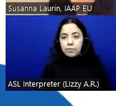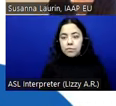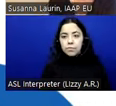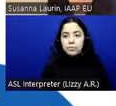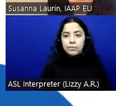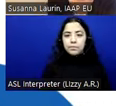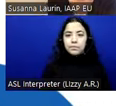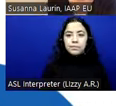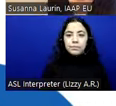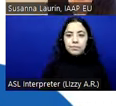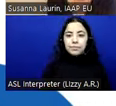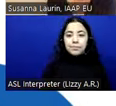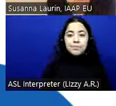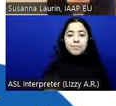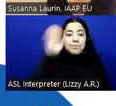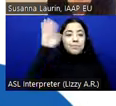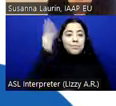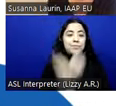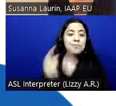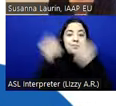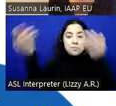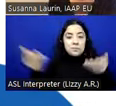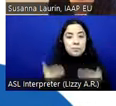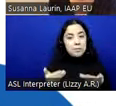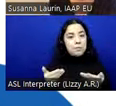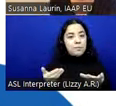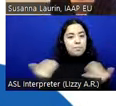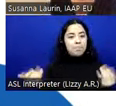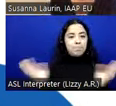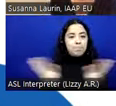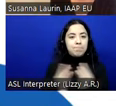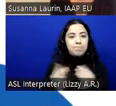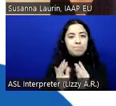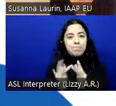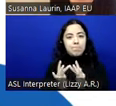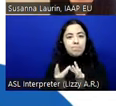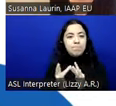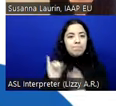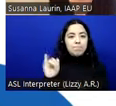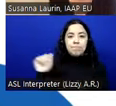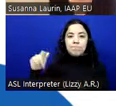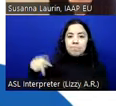Hello, everyone. And welcome to this webinar in the IAAP EU webinar series.